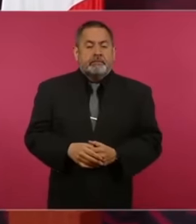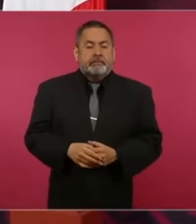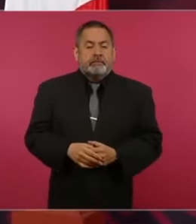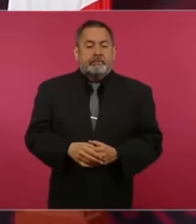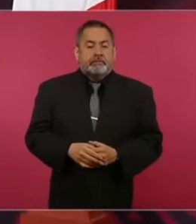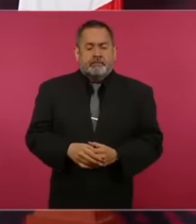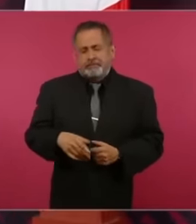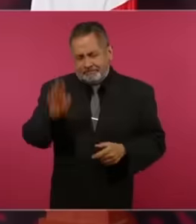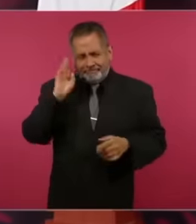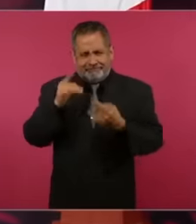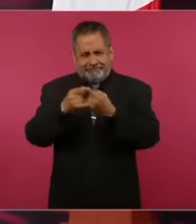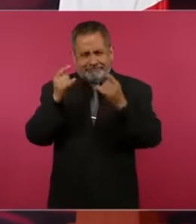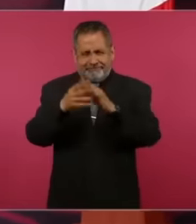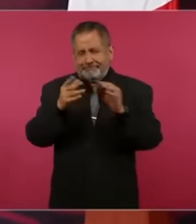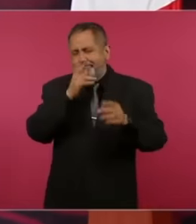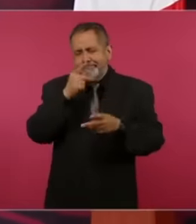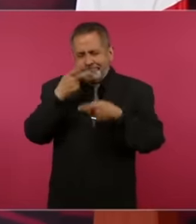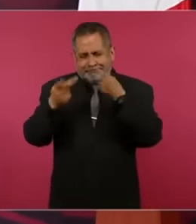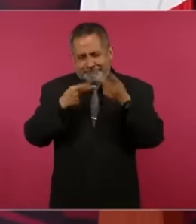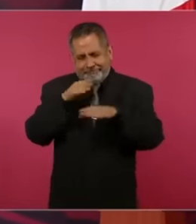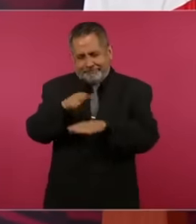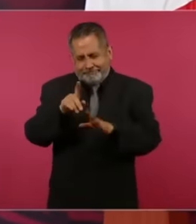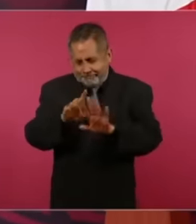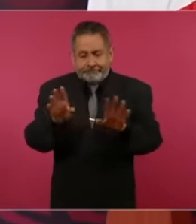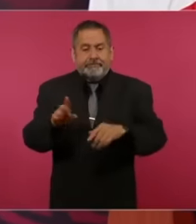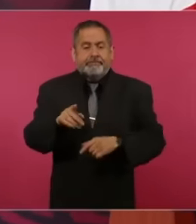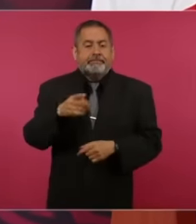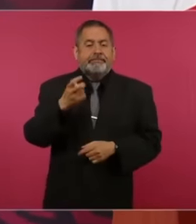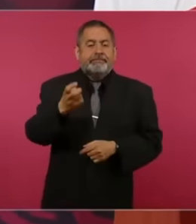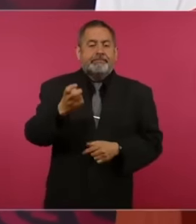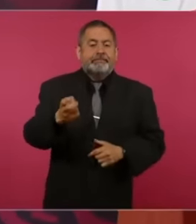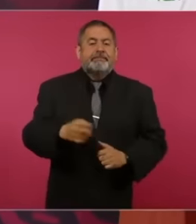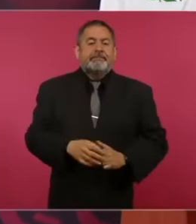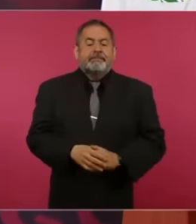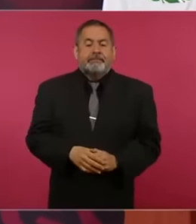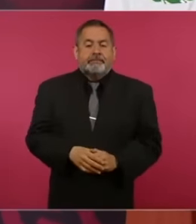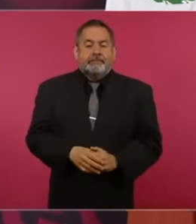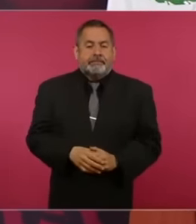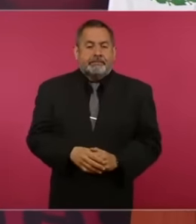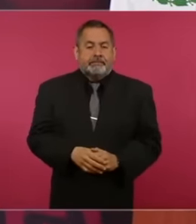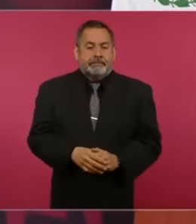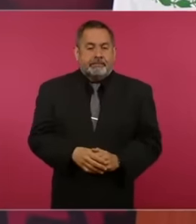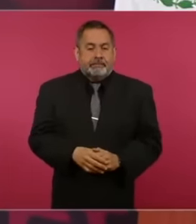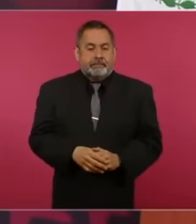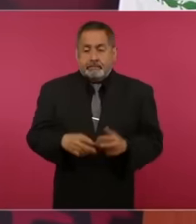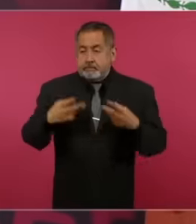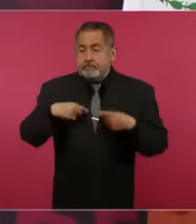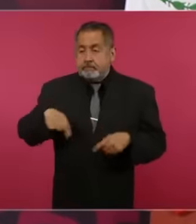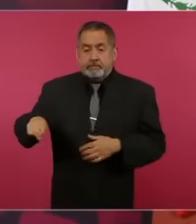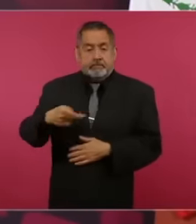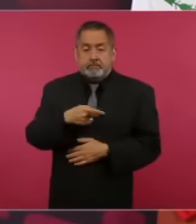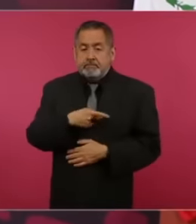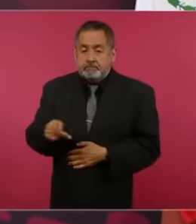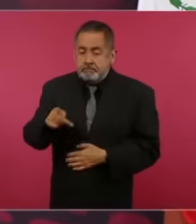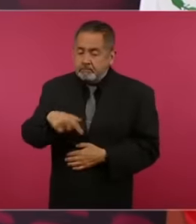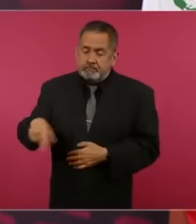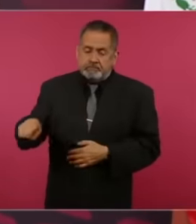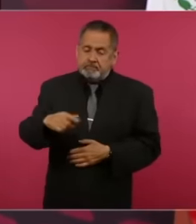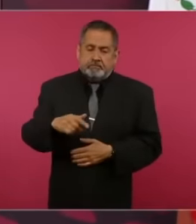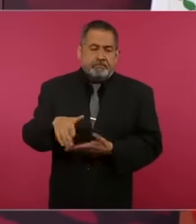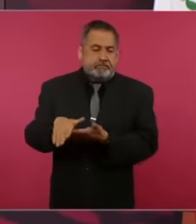good I can't talk about that this the poor people the humble people the people from the